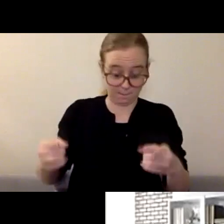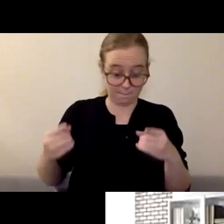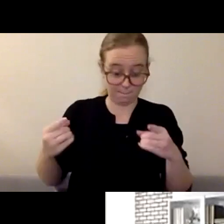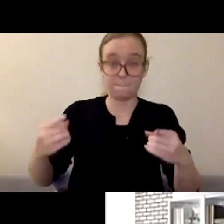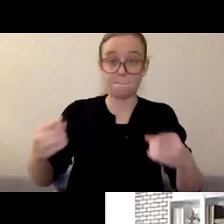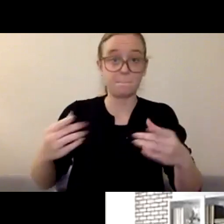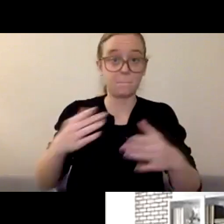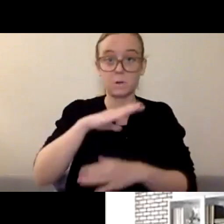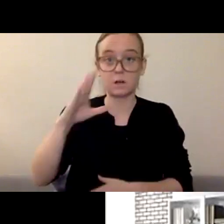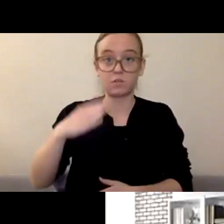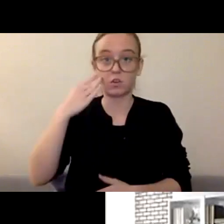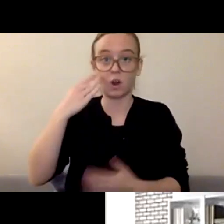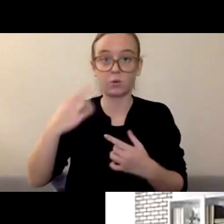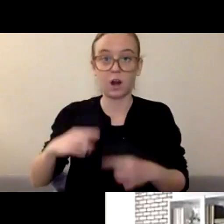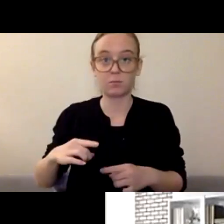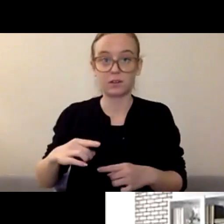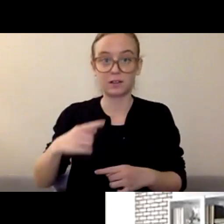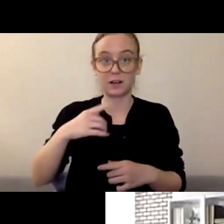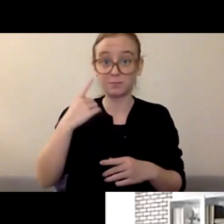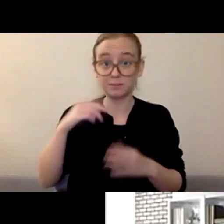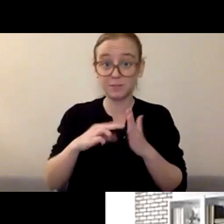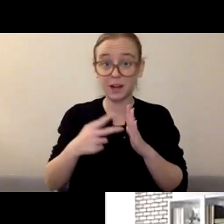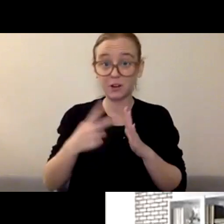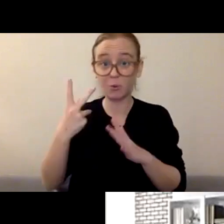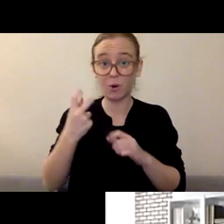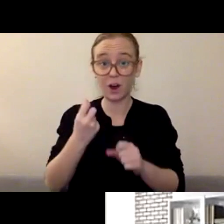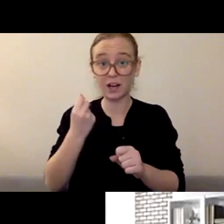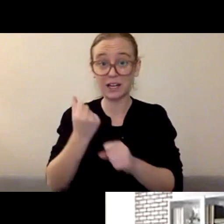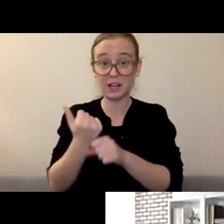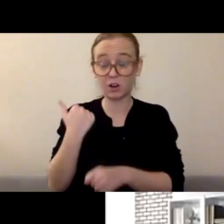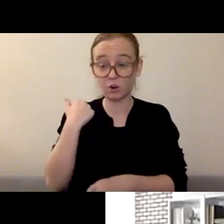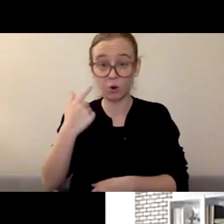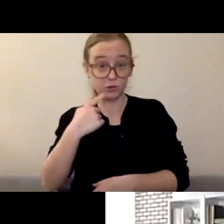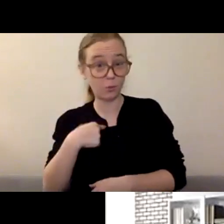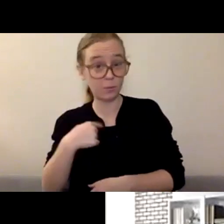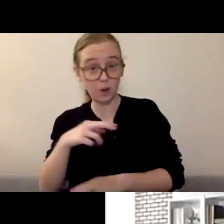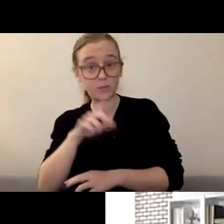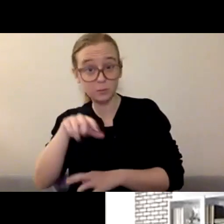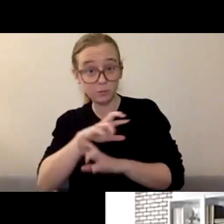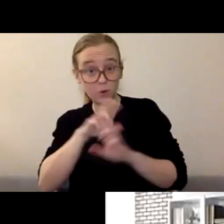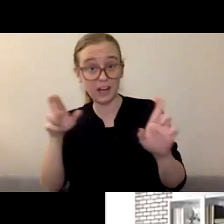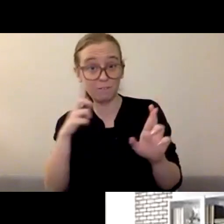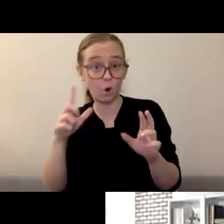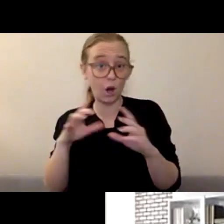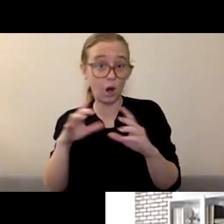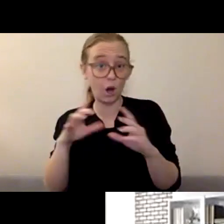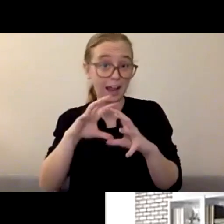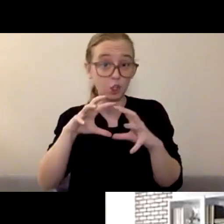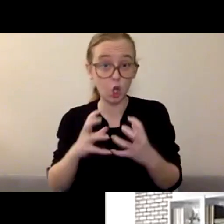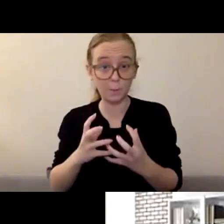"Buckle up, you're gonna be ready for a global pandemic. You're not going to have... Nothing is going to look the same." I would have been like, "Yeah, right.